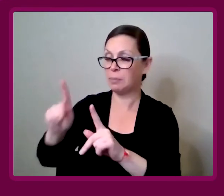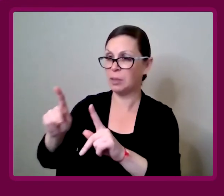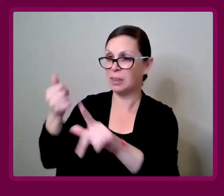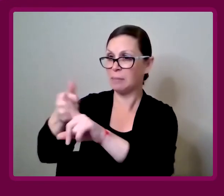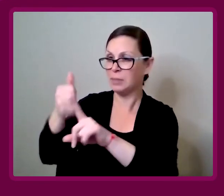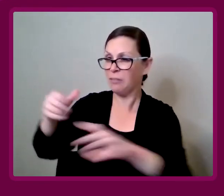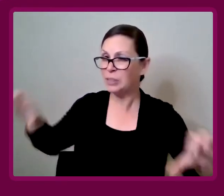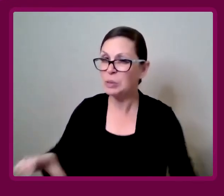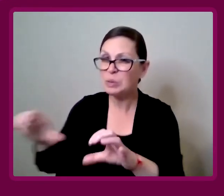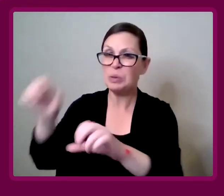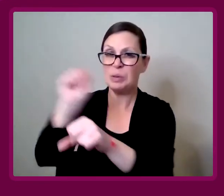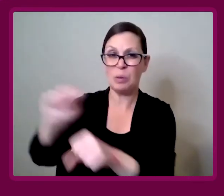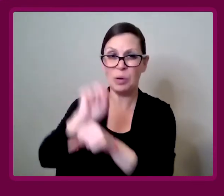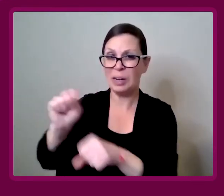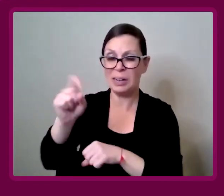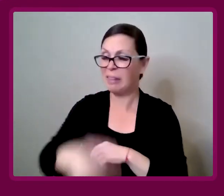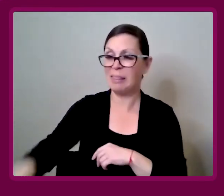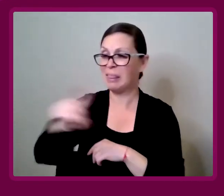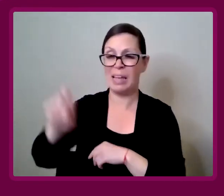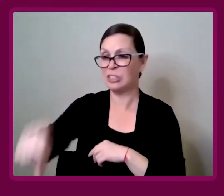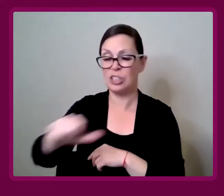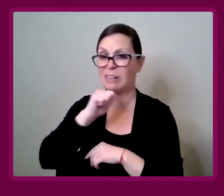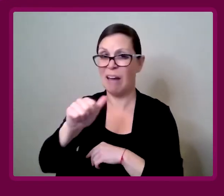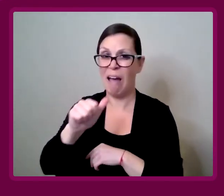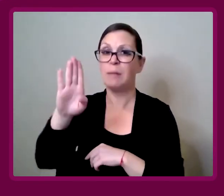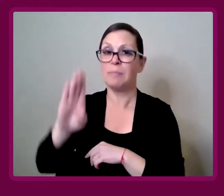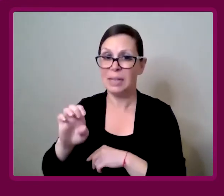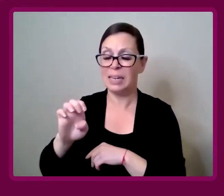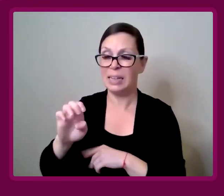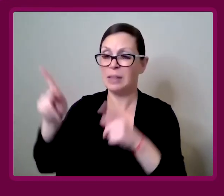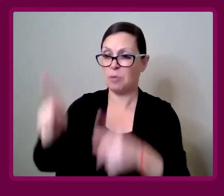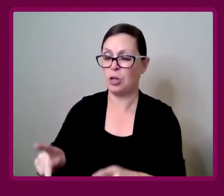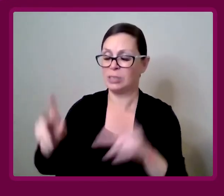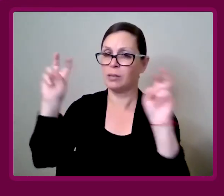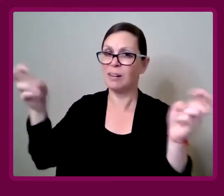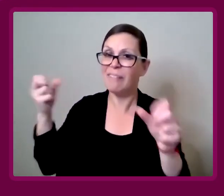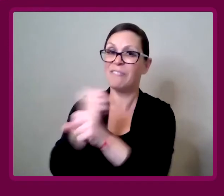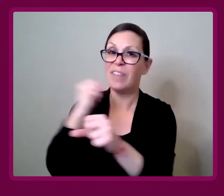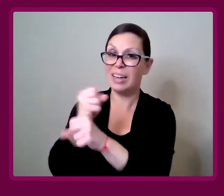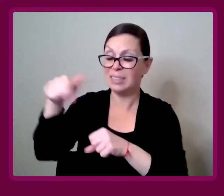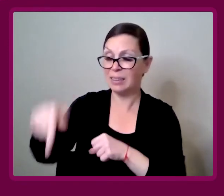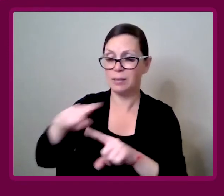people do all the work. They shouldn't have to be the ones that are fighting this.